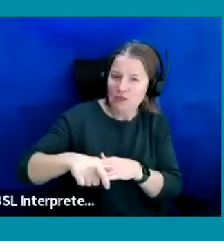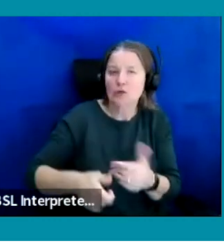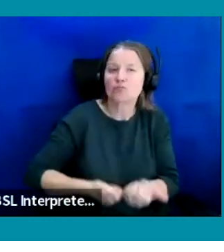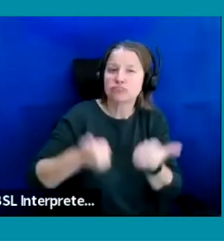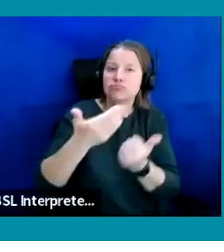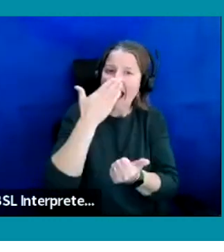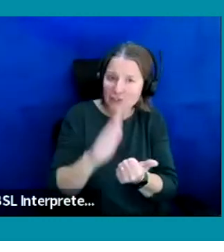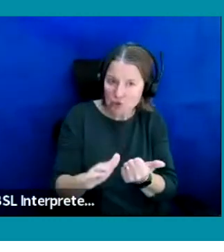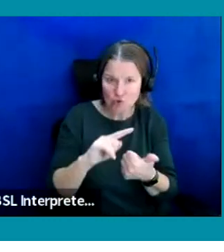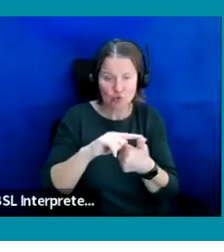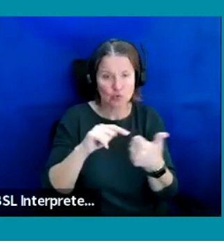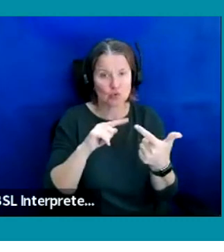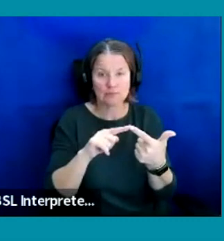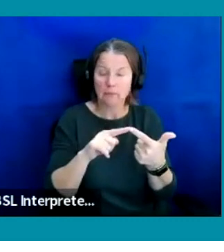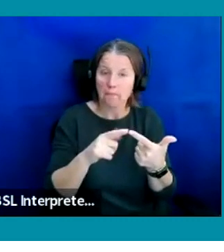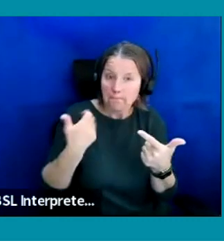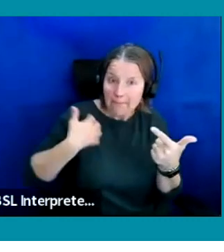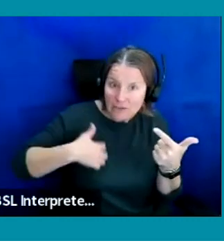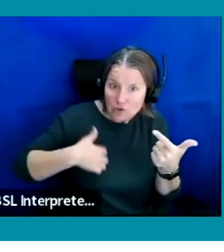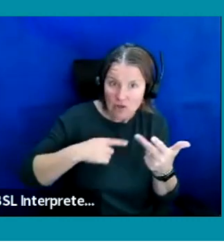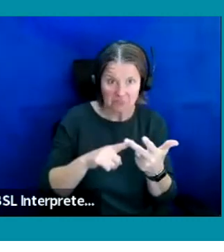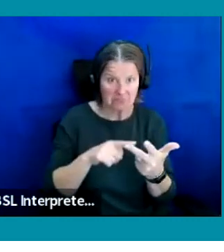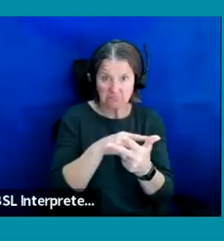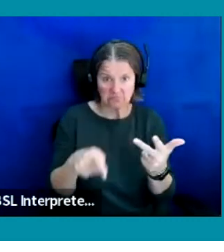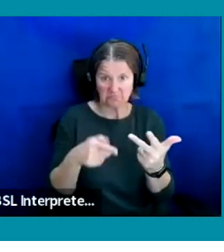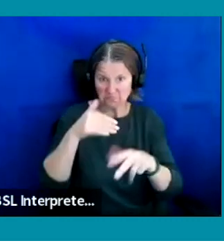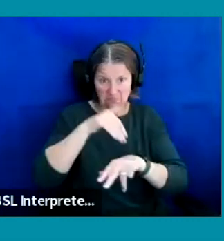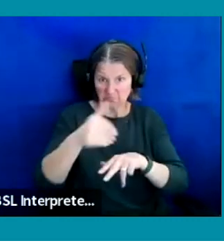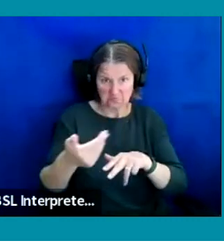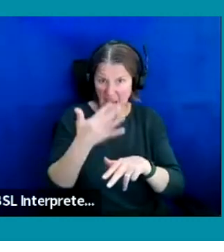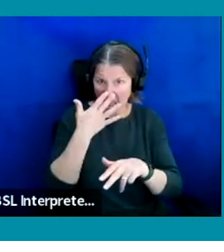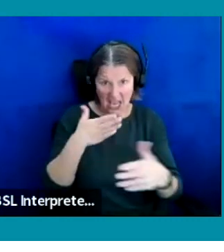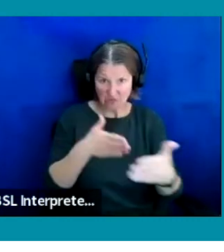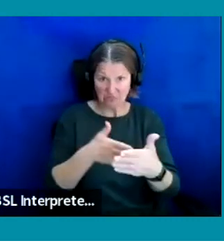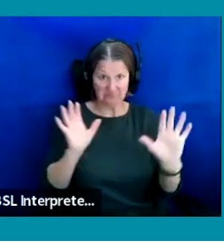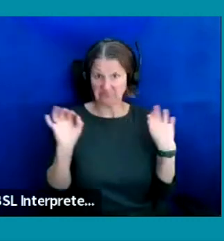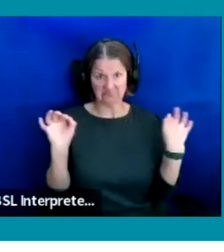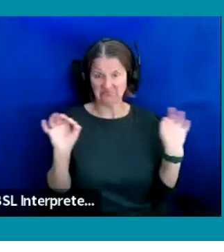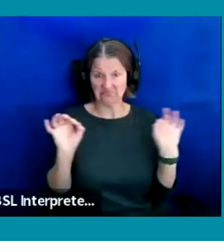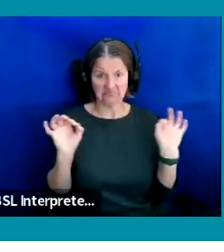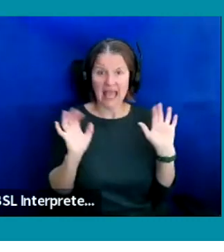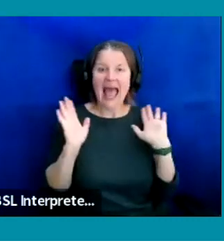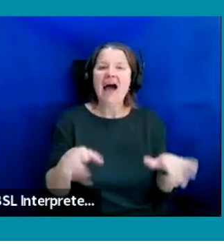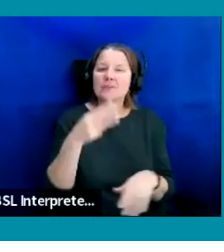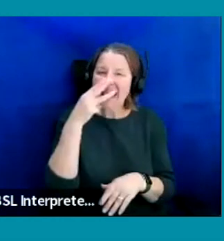you are passionate, absolutely no age bracket is no upper age around me. You do have to be 18 though to work with us.